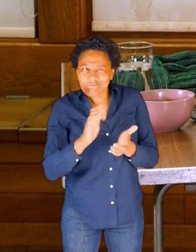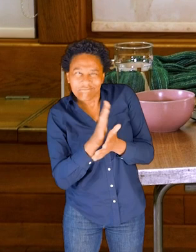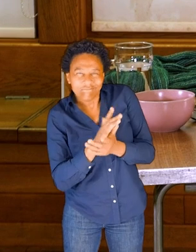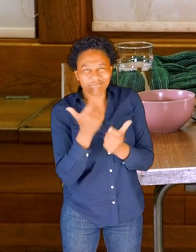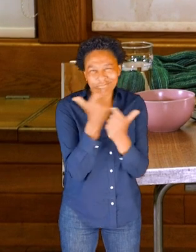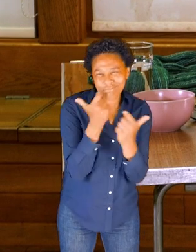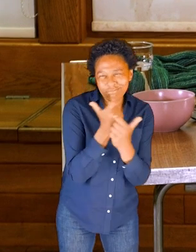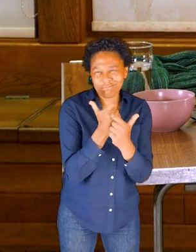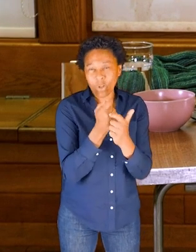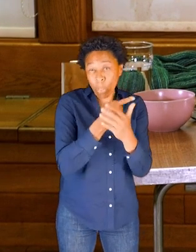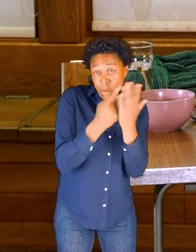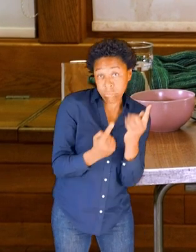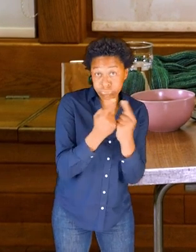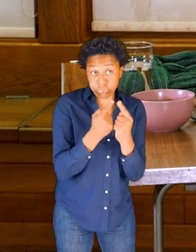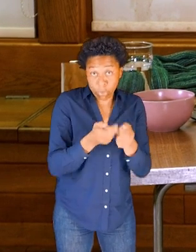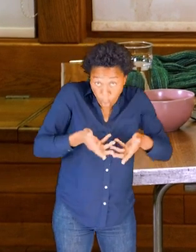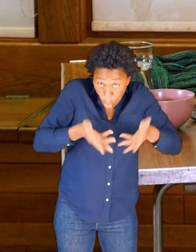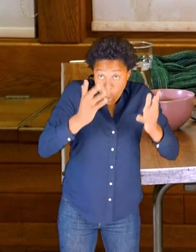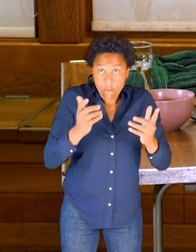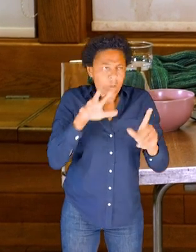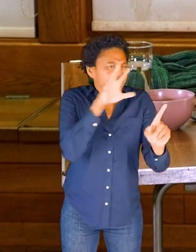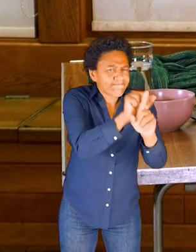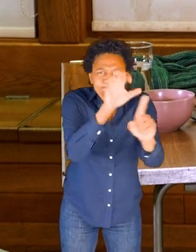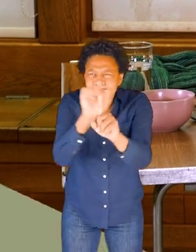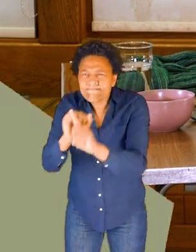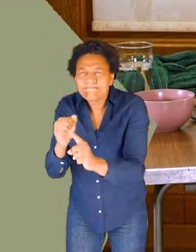with these objects, go and find what you can now.